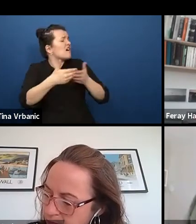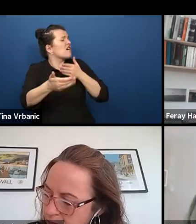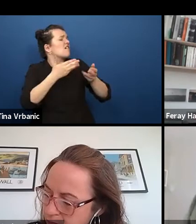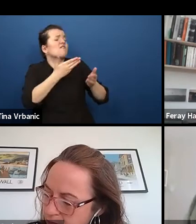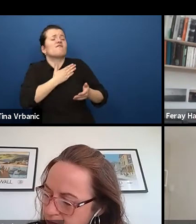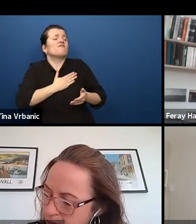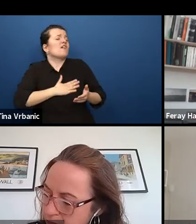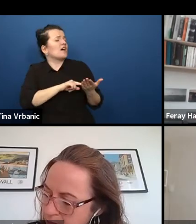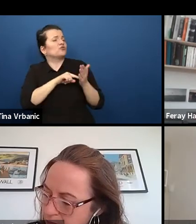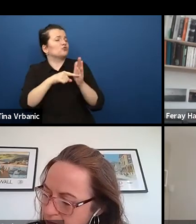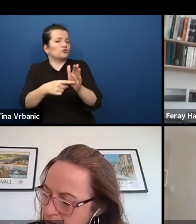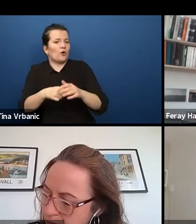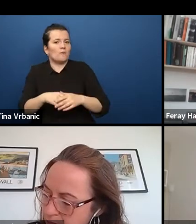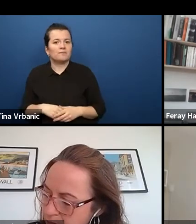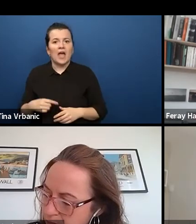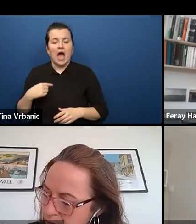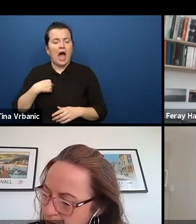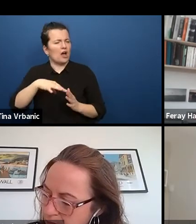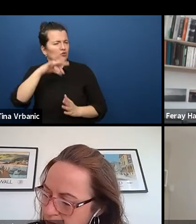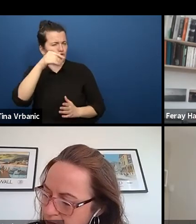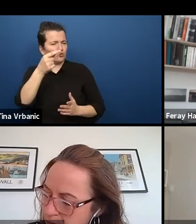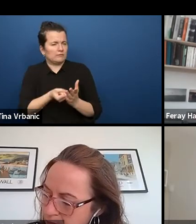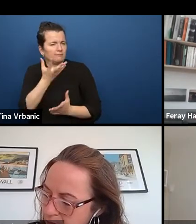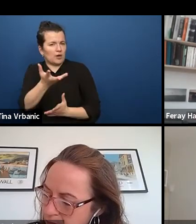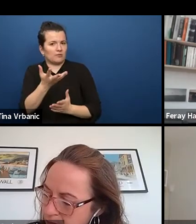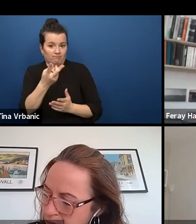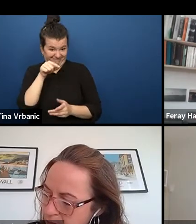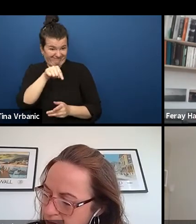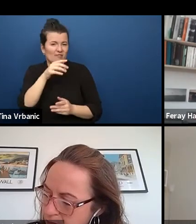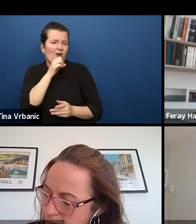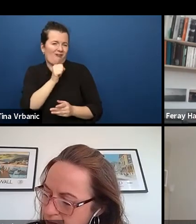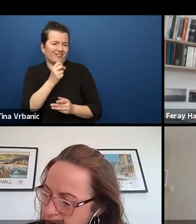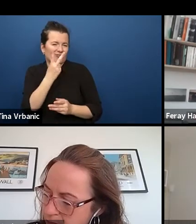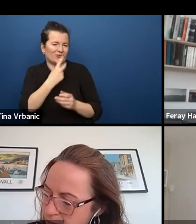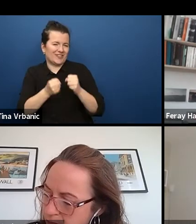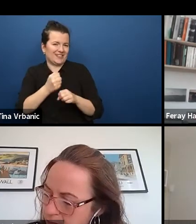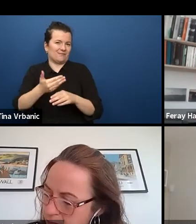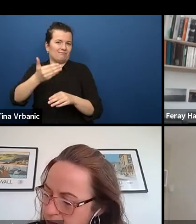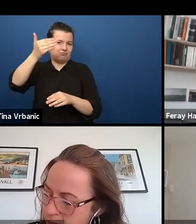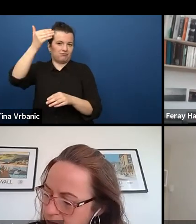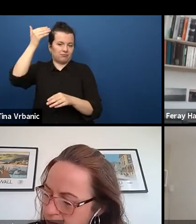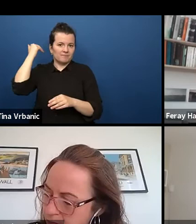this was like two years ago, at the time, that was what I was struggling with.